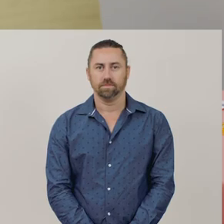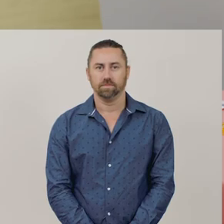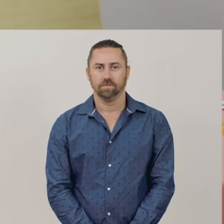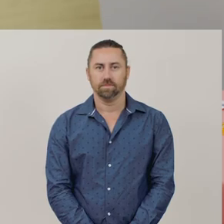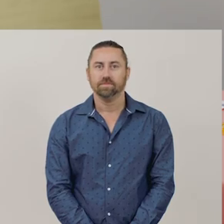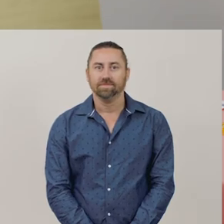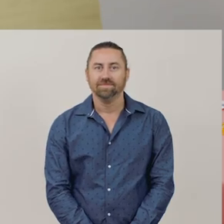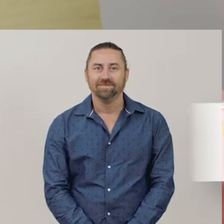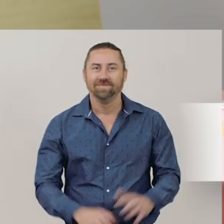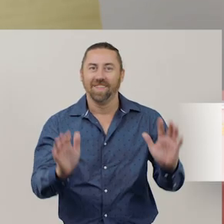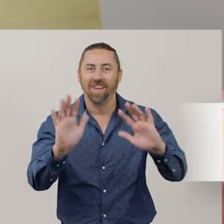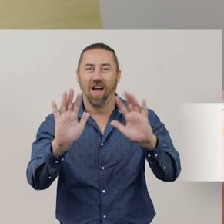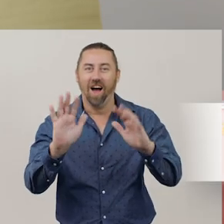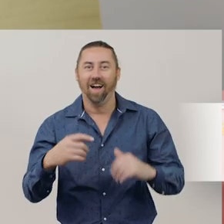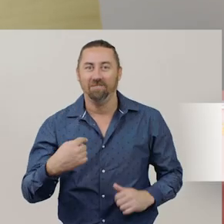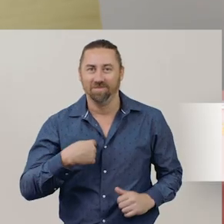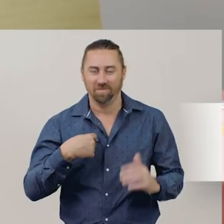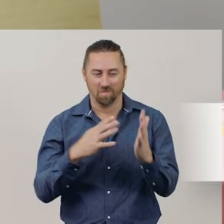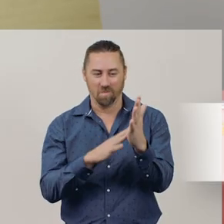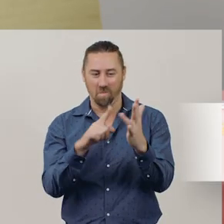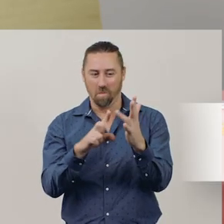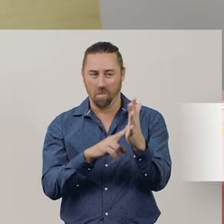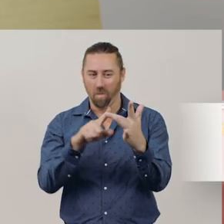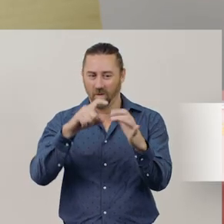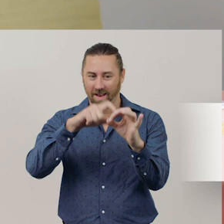Hi, everyone. My name is Monique. Today,